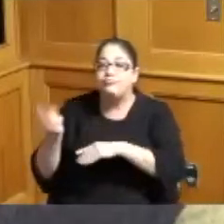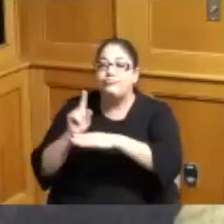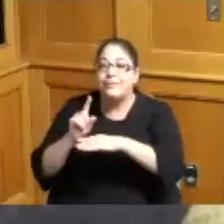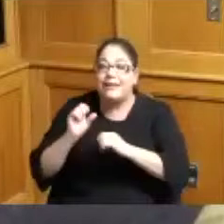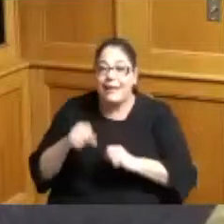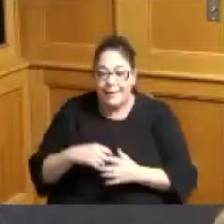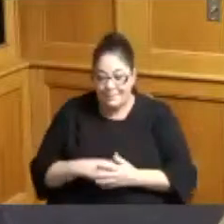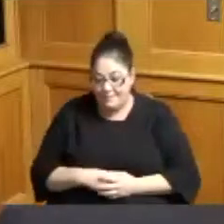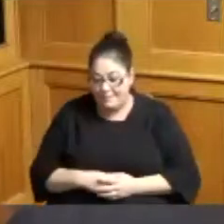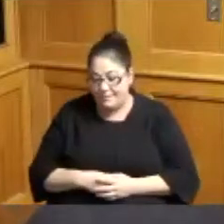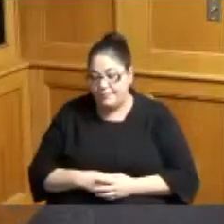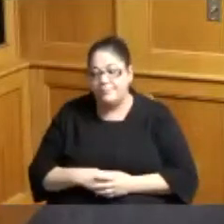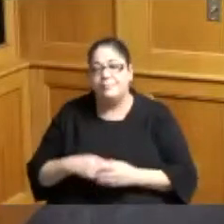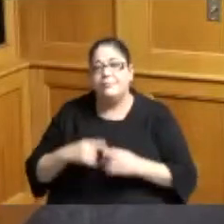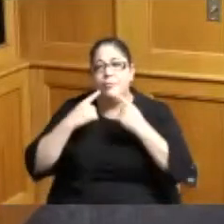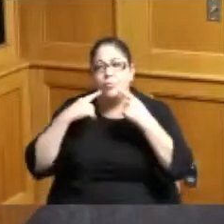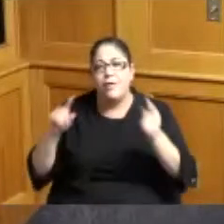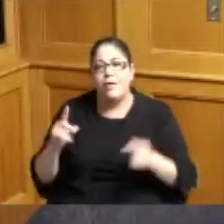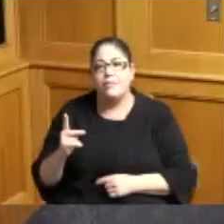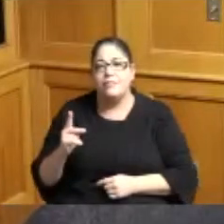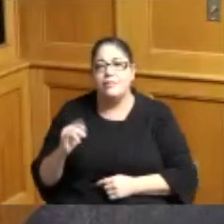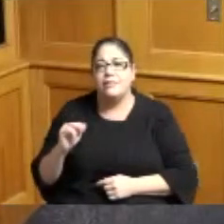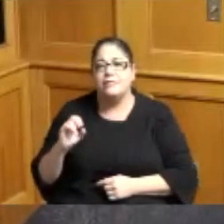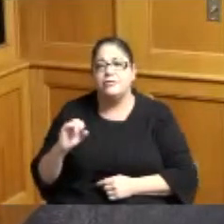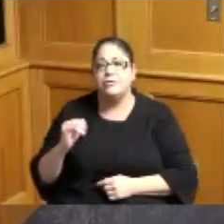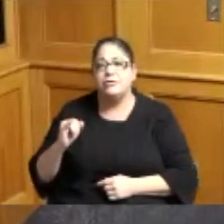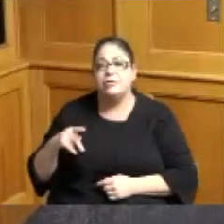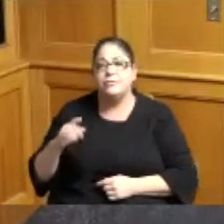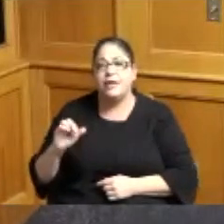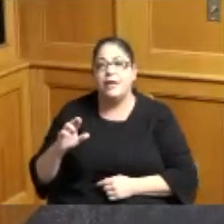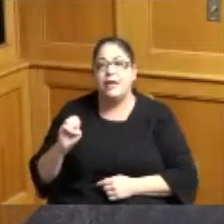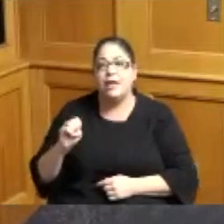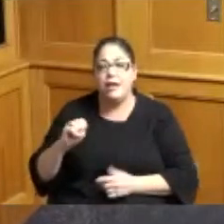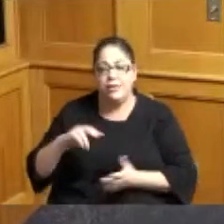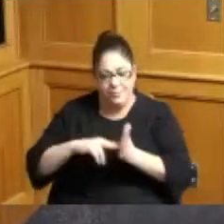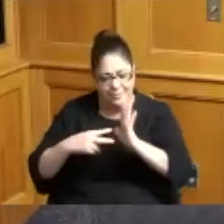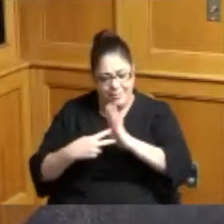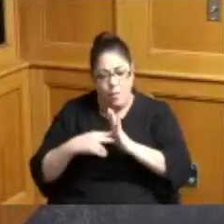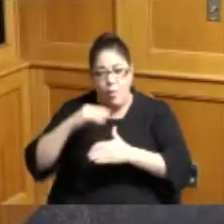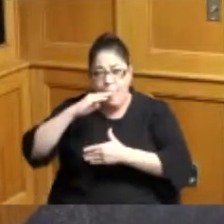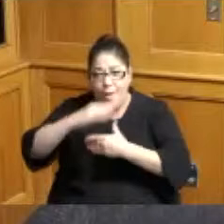it's a proclamation in honor of kinship care month whereas all children deserve to live in